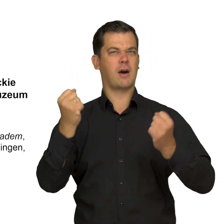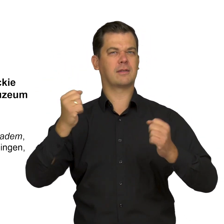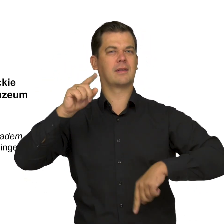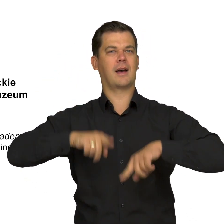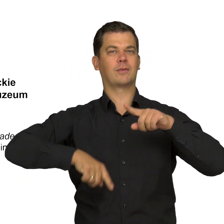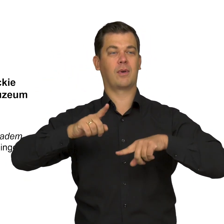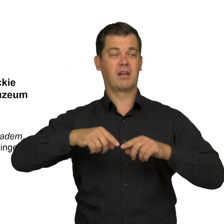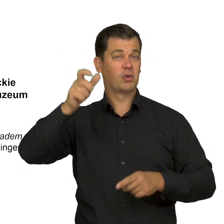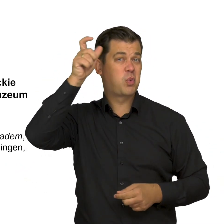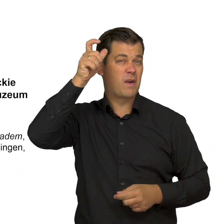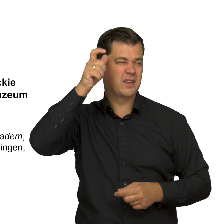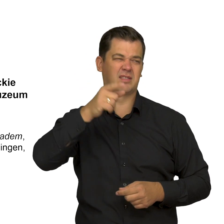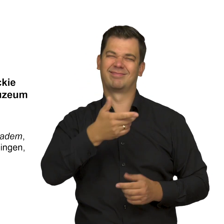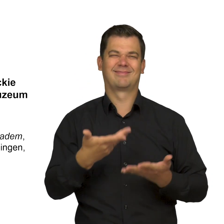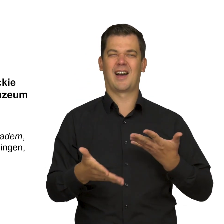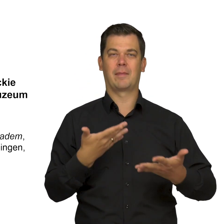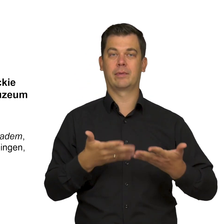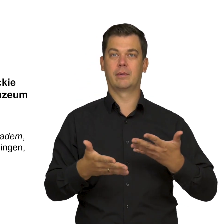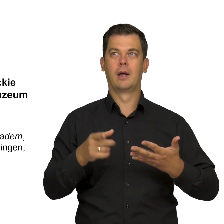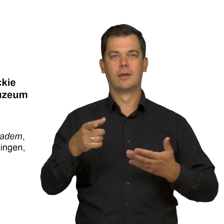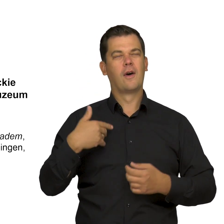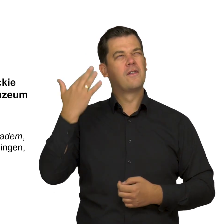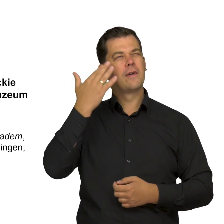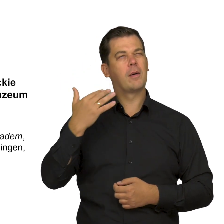This impression of the exotic Far North